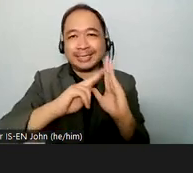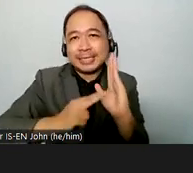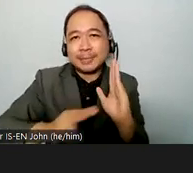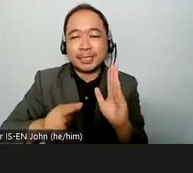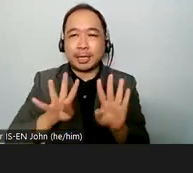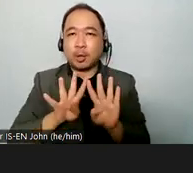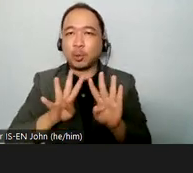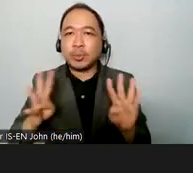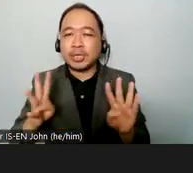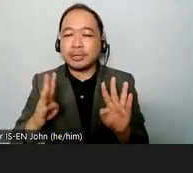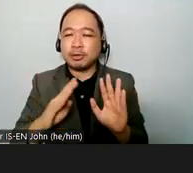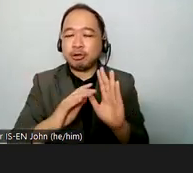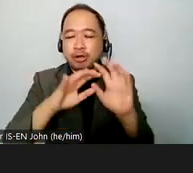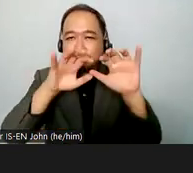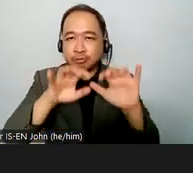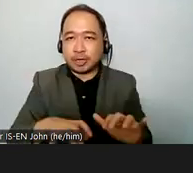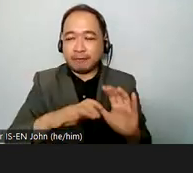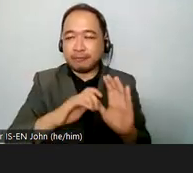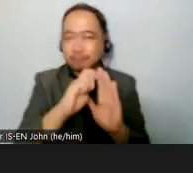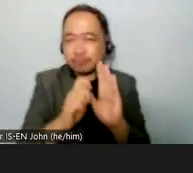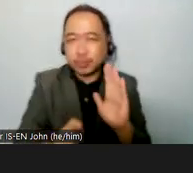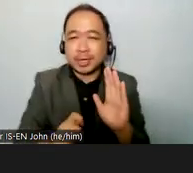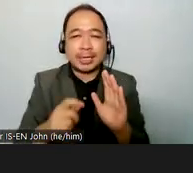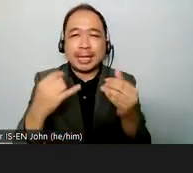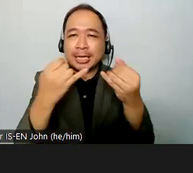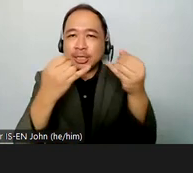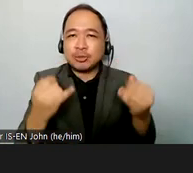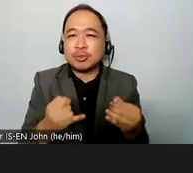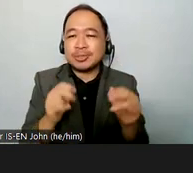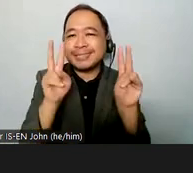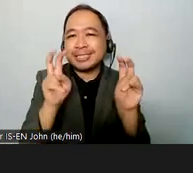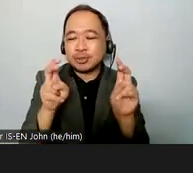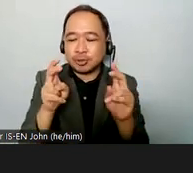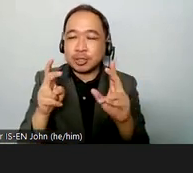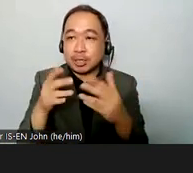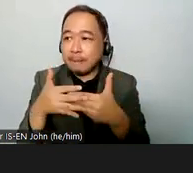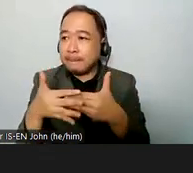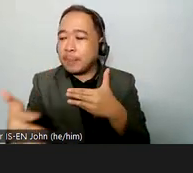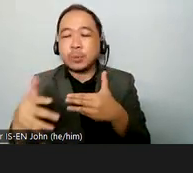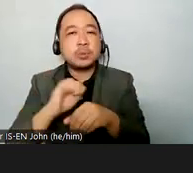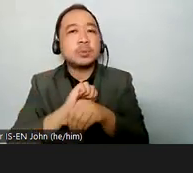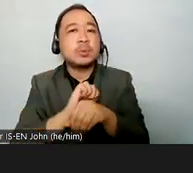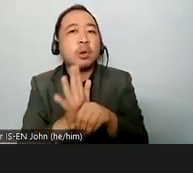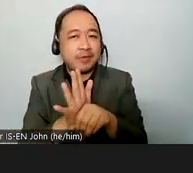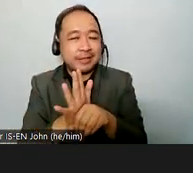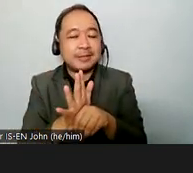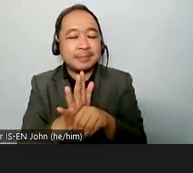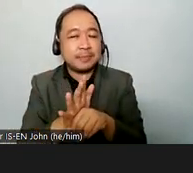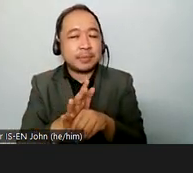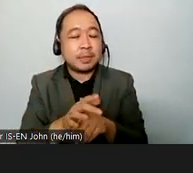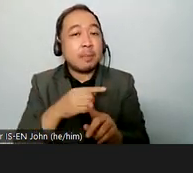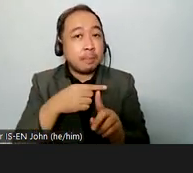institutionalization in the post-covet area arena so that uh to and to ensure the full and effective